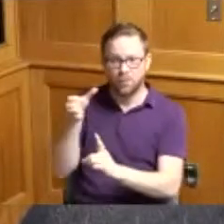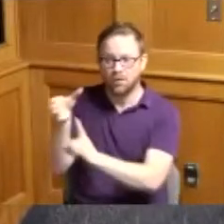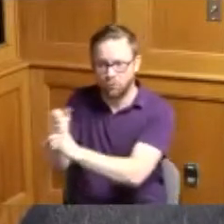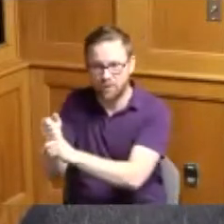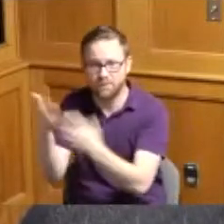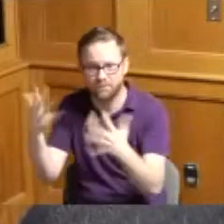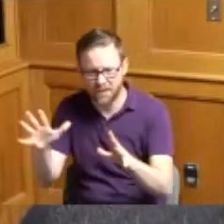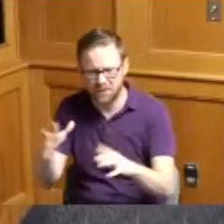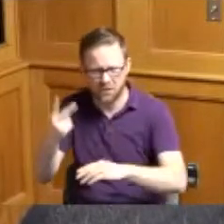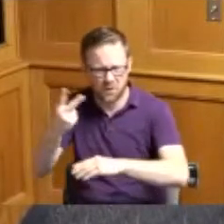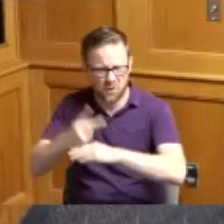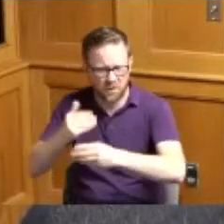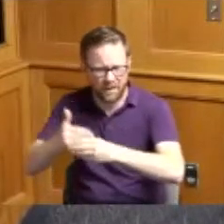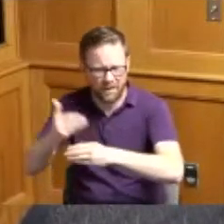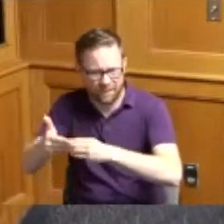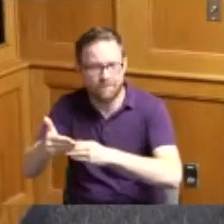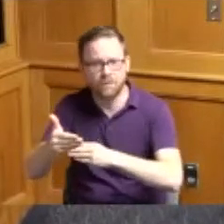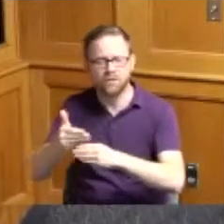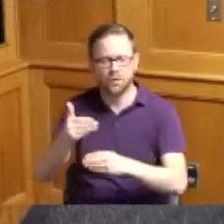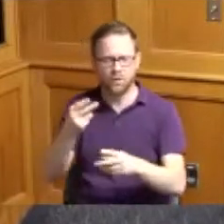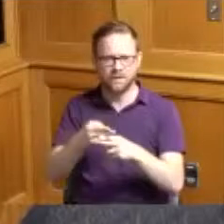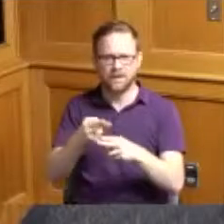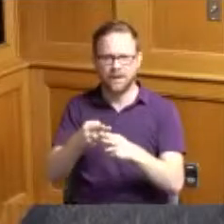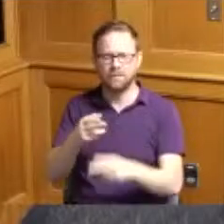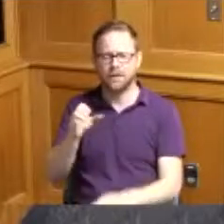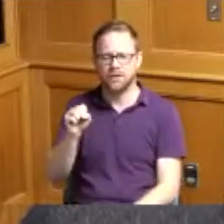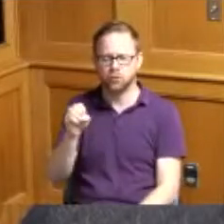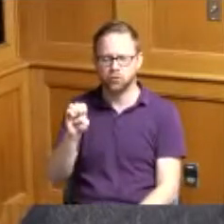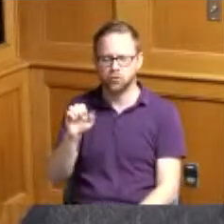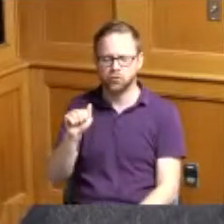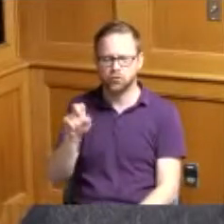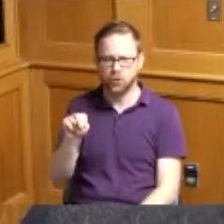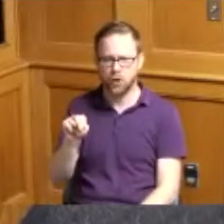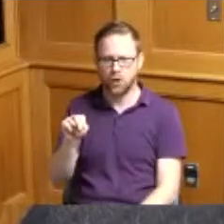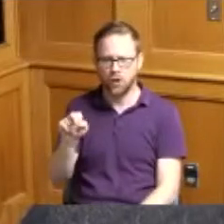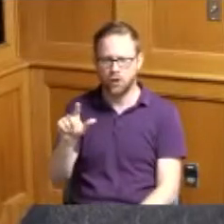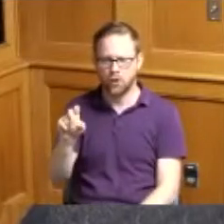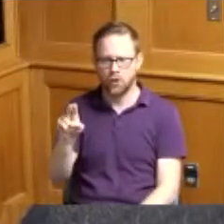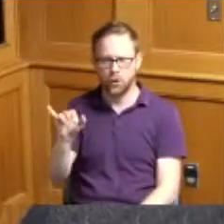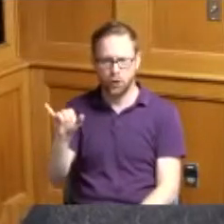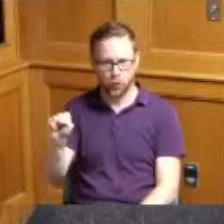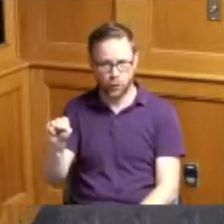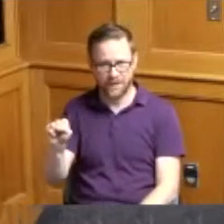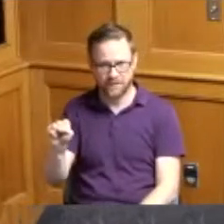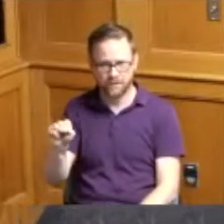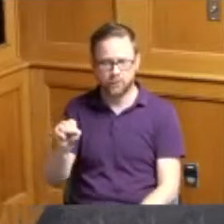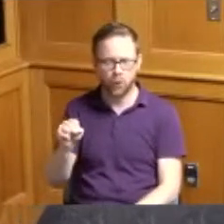days later so his name is Sean Lewis and if you could please keep him in your prayers thank you